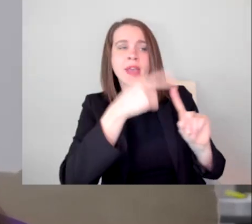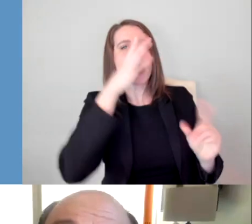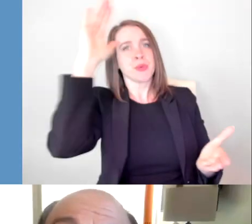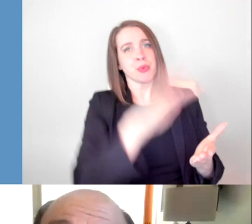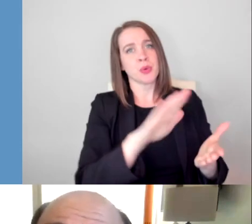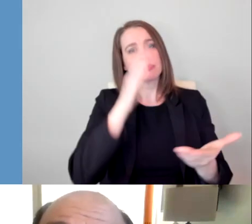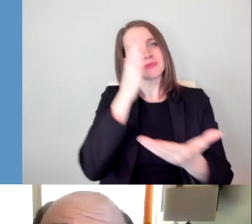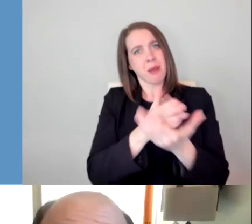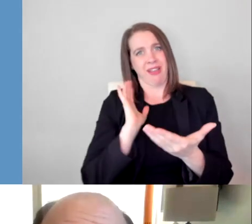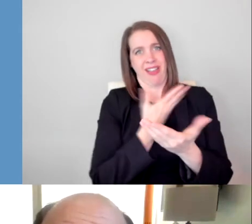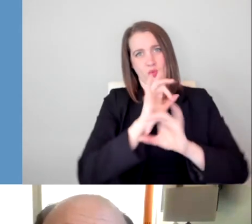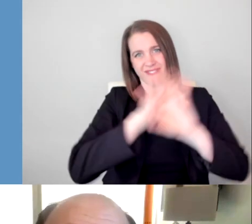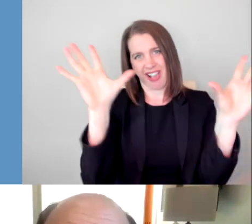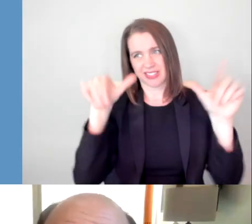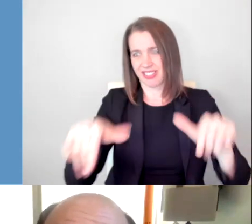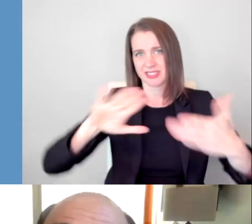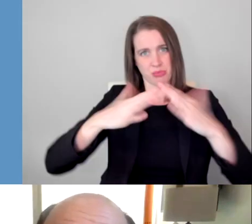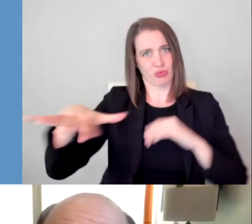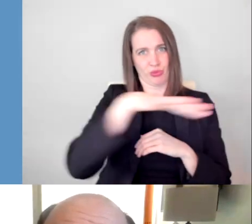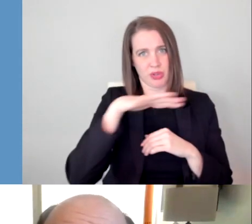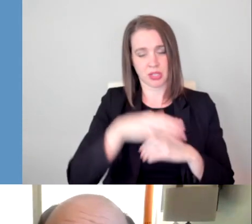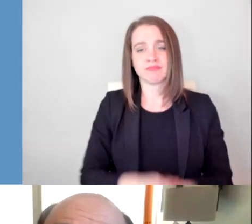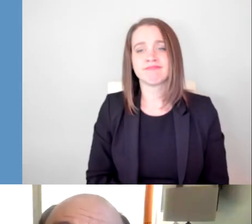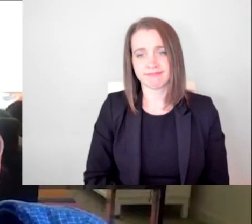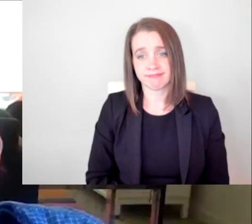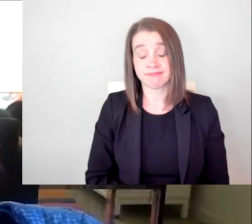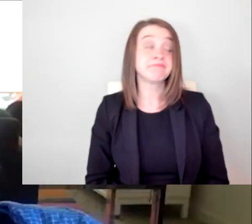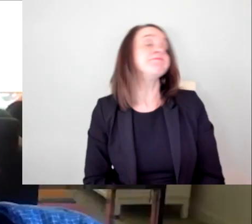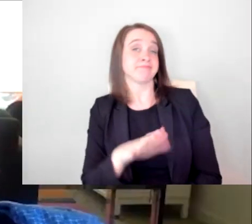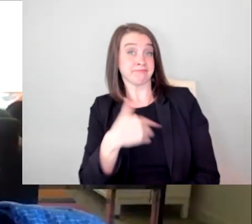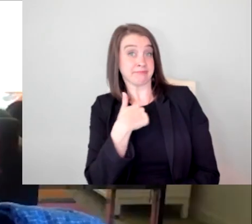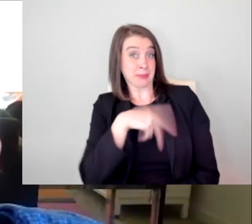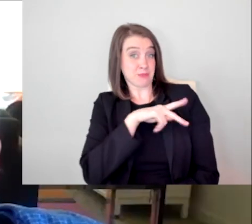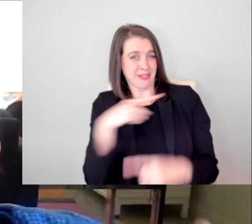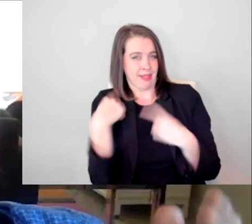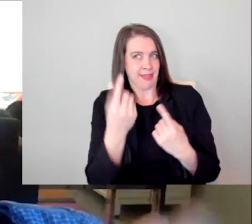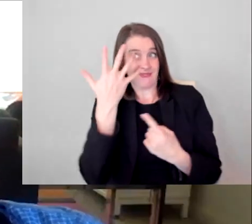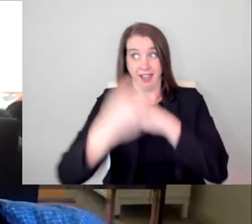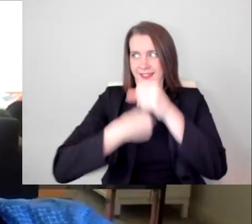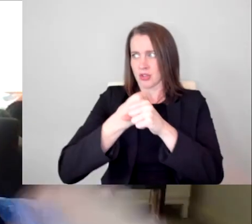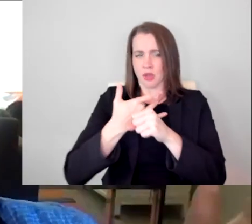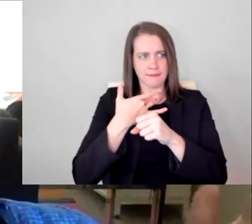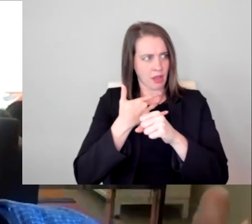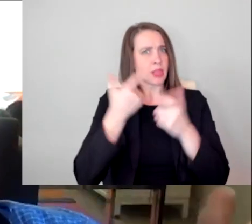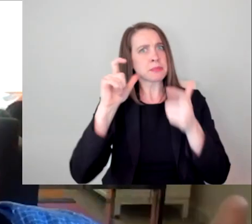My personal feeling is that, in the last five years I have felt an exponential shift compared to the previous 20.